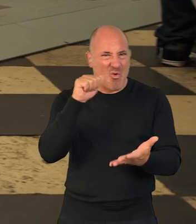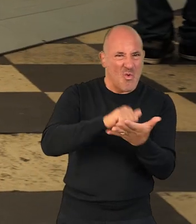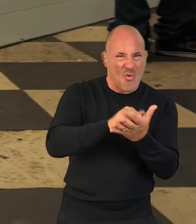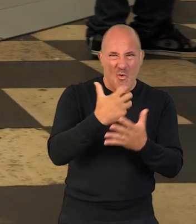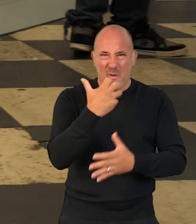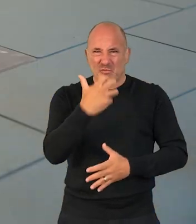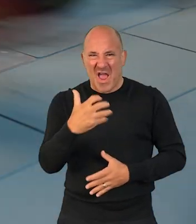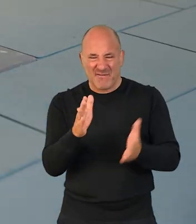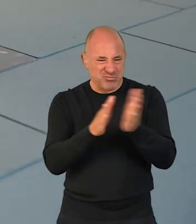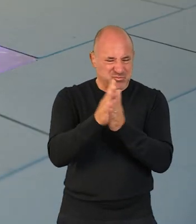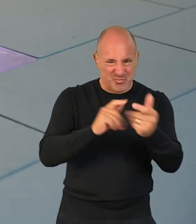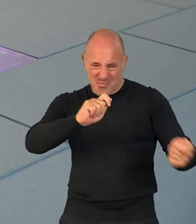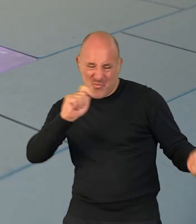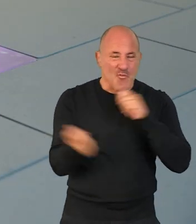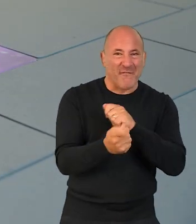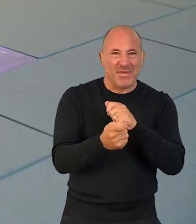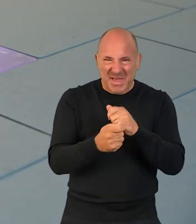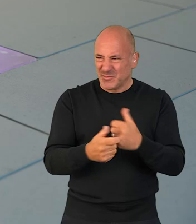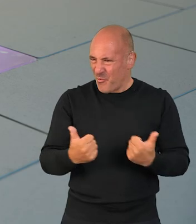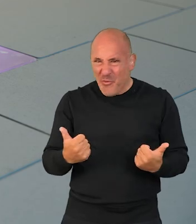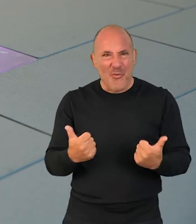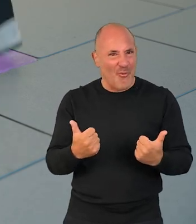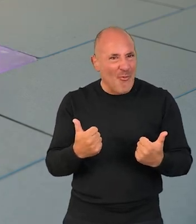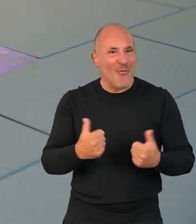of take bold steps and make cool stuff happen.